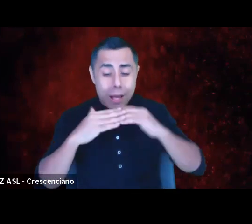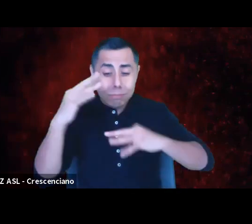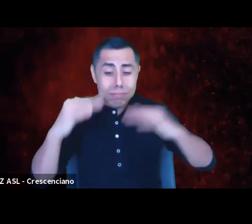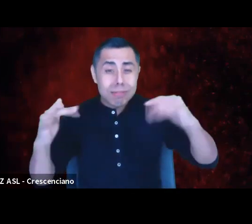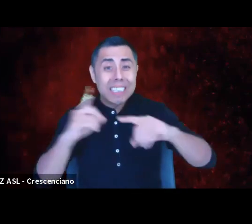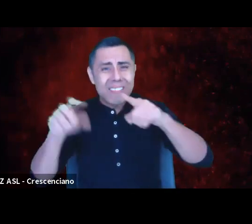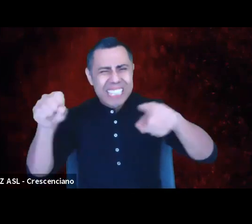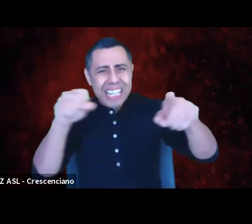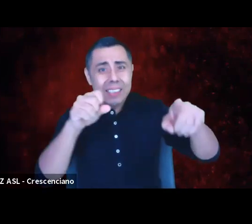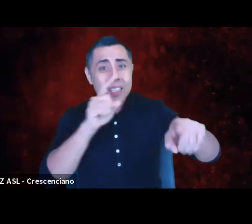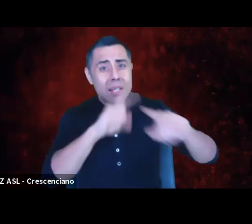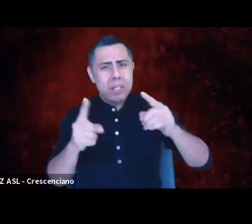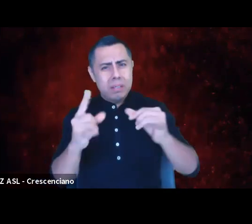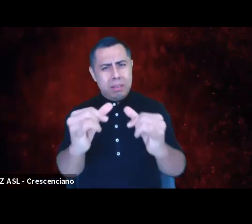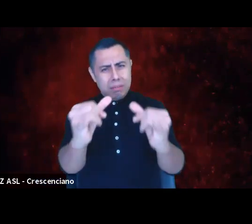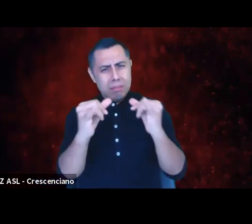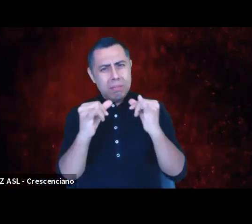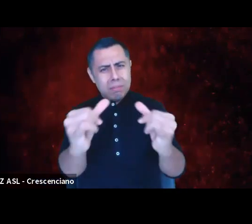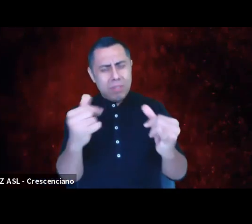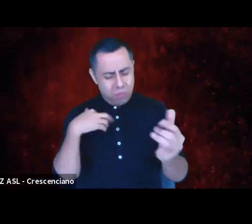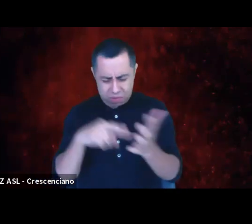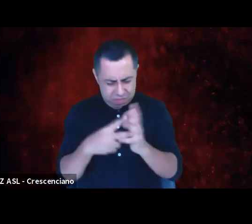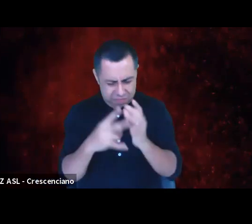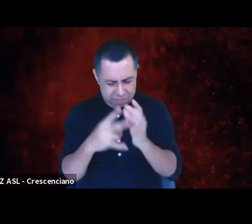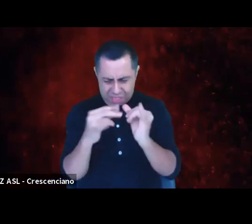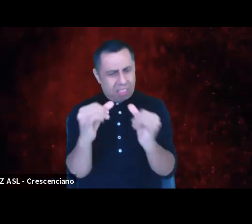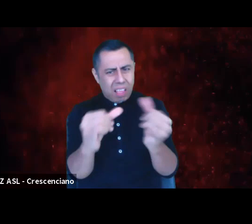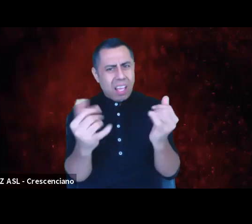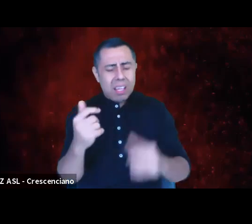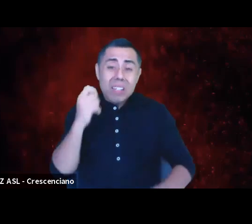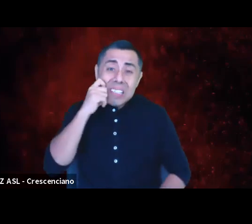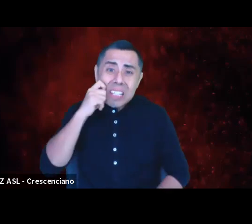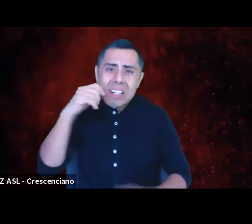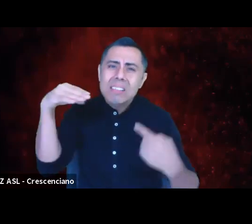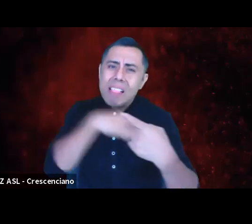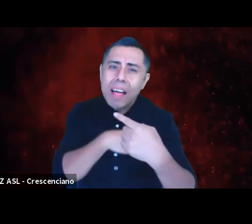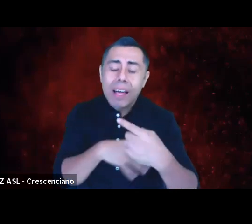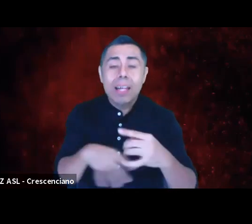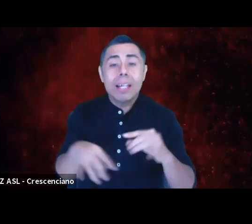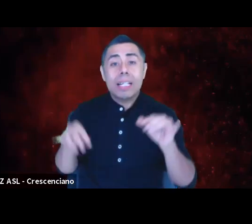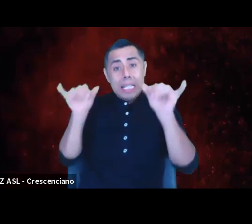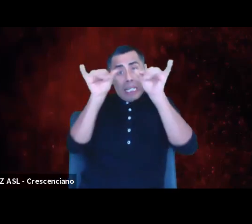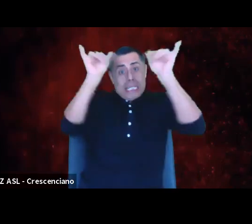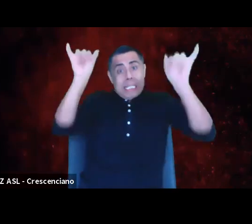Systems that value some people more or less than others is a lie. Gender binary is a lie.